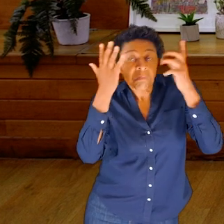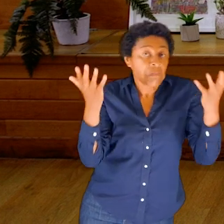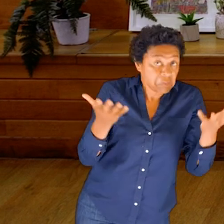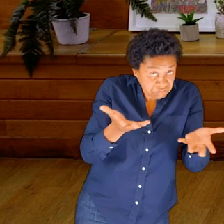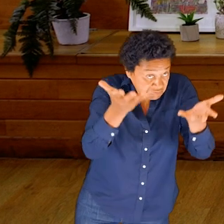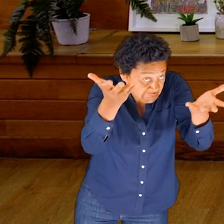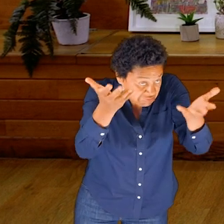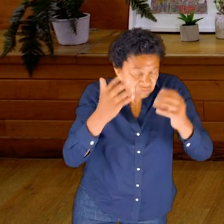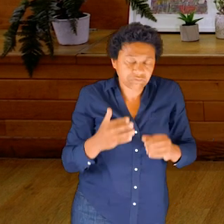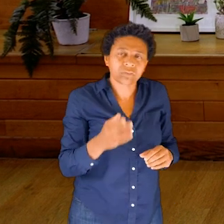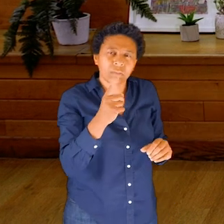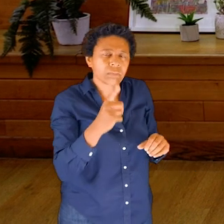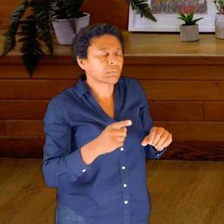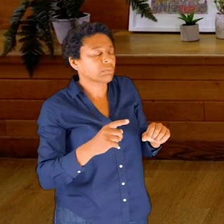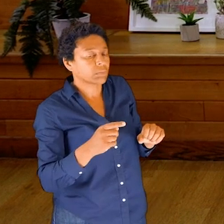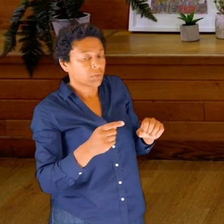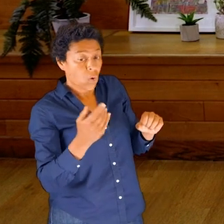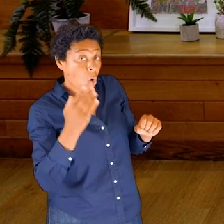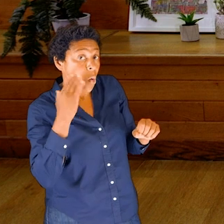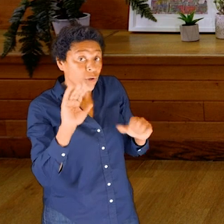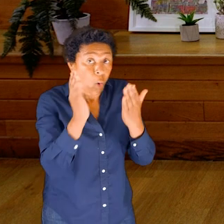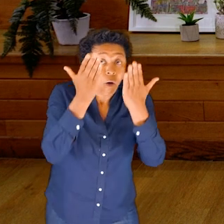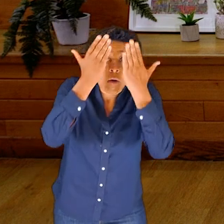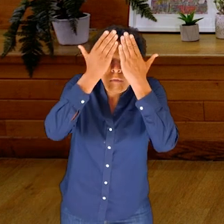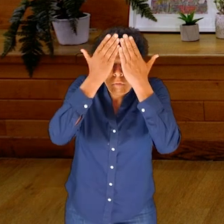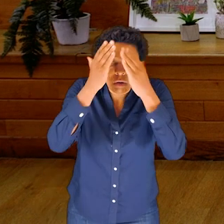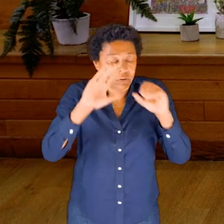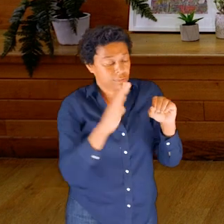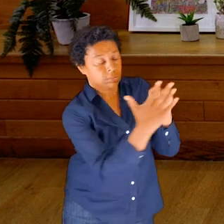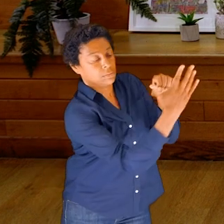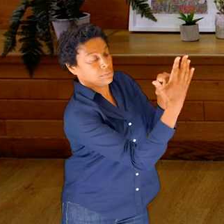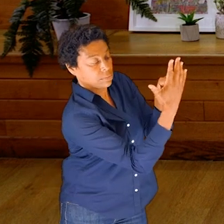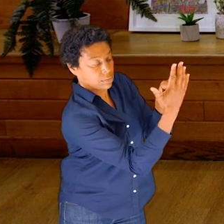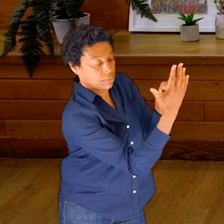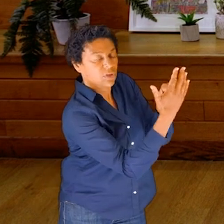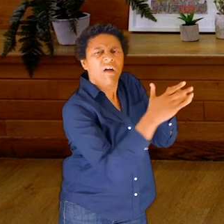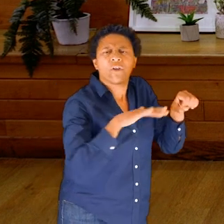But as your hands are here, if you don’t get the heat, have another go.